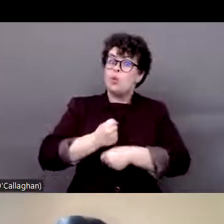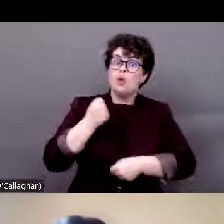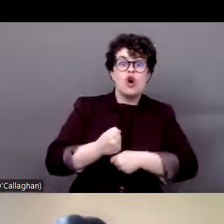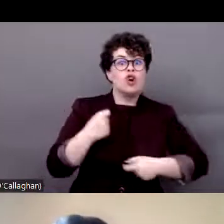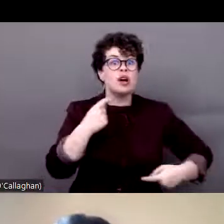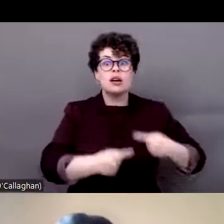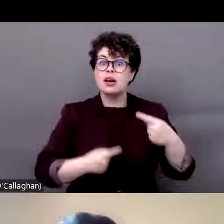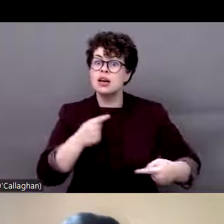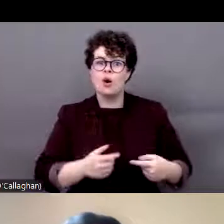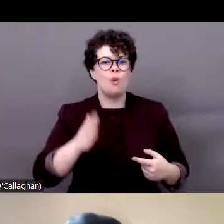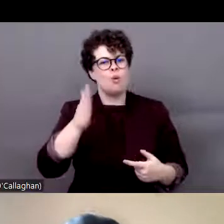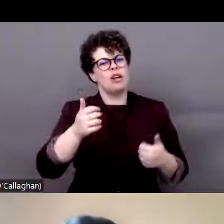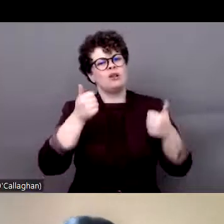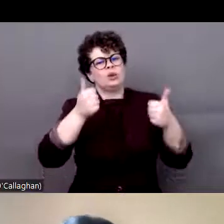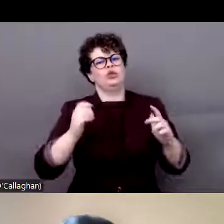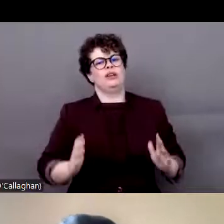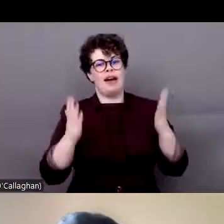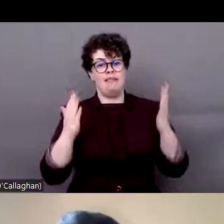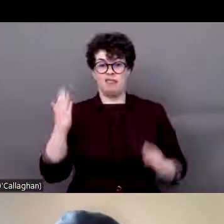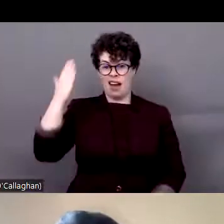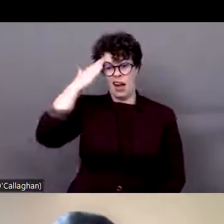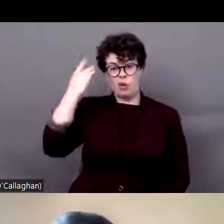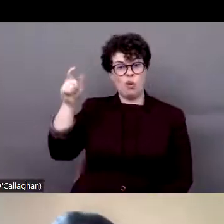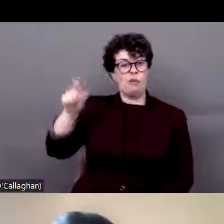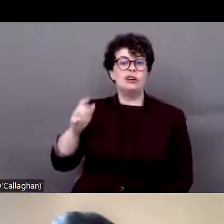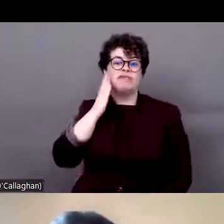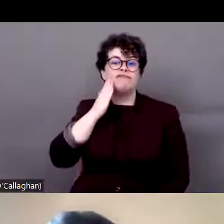will have a better life. I know a black person who is a